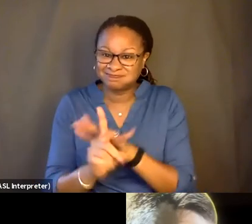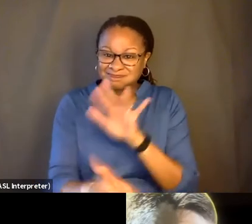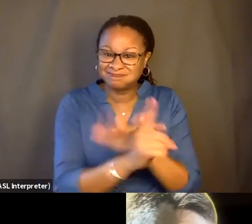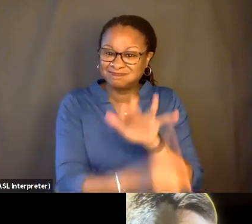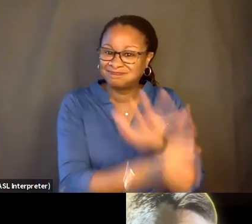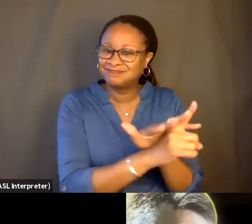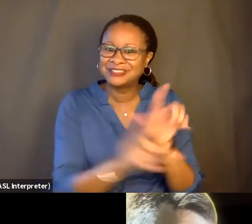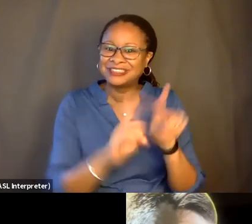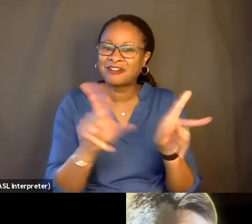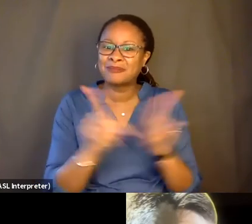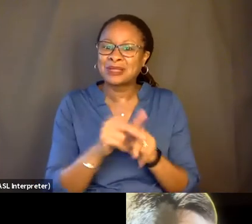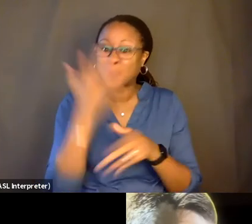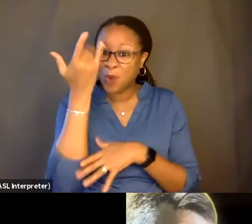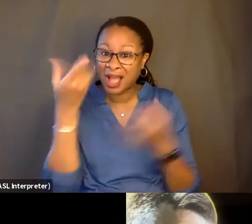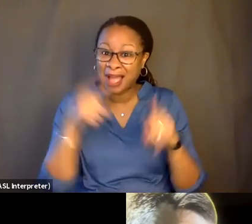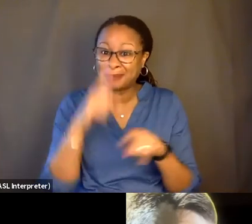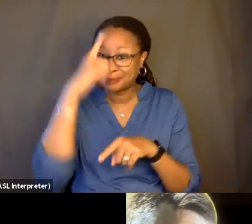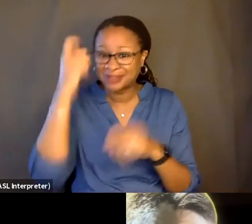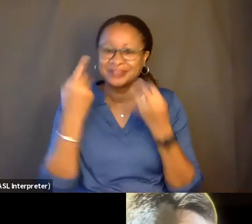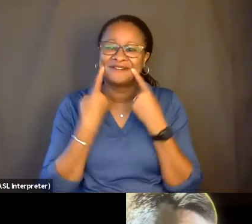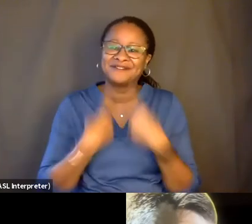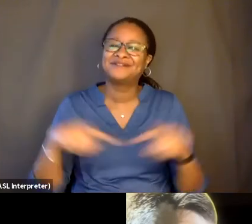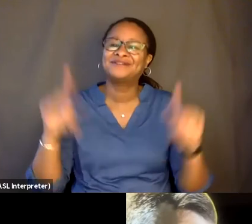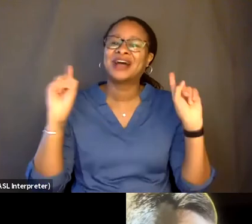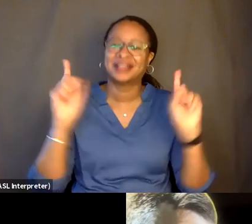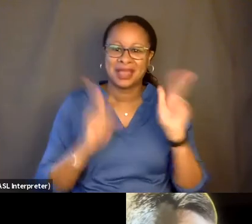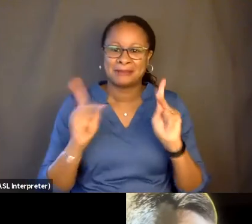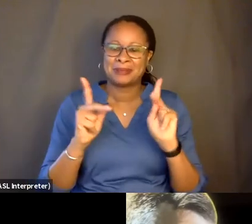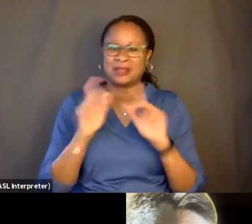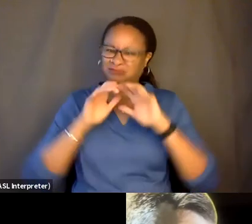It's because finally, like, people have stormed the barricades, right?